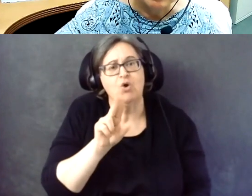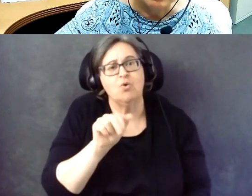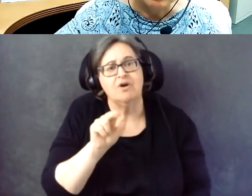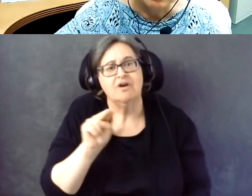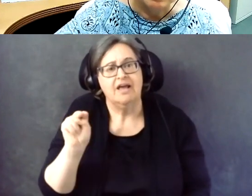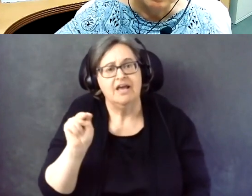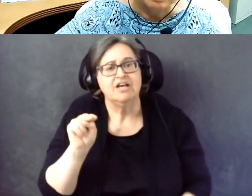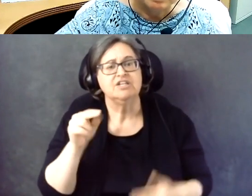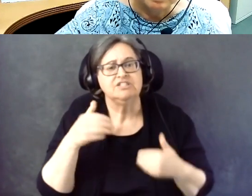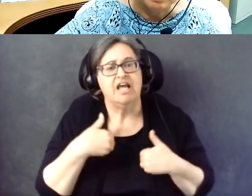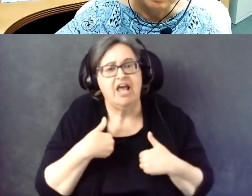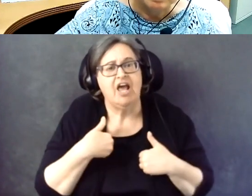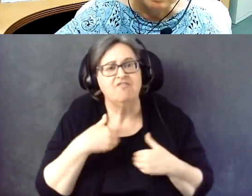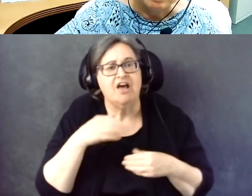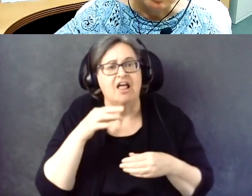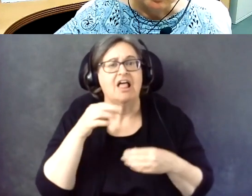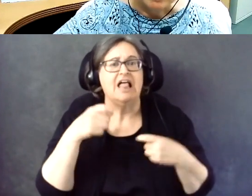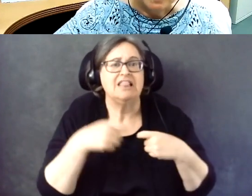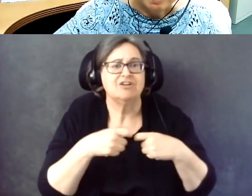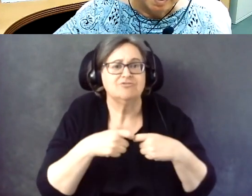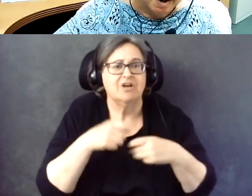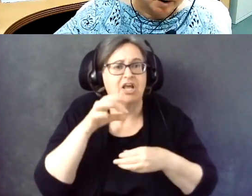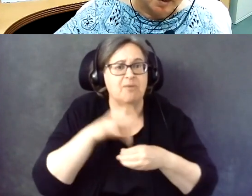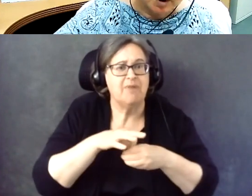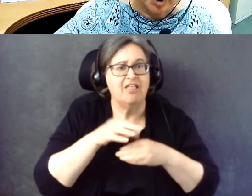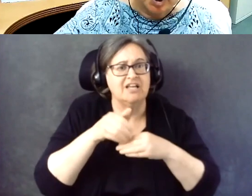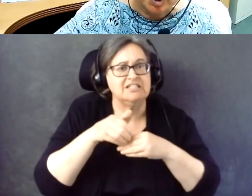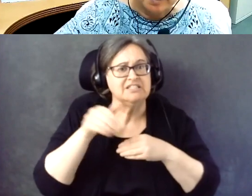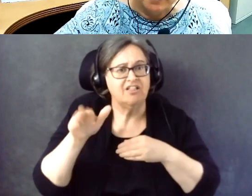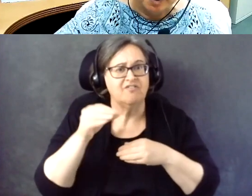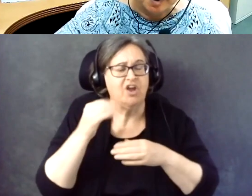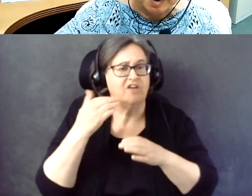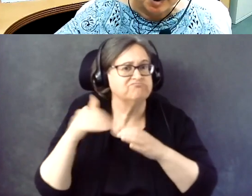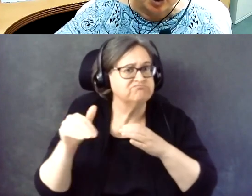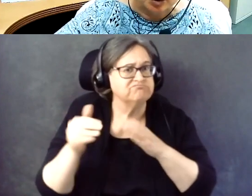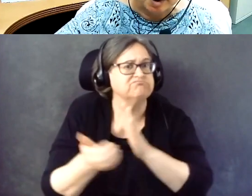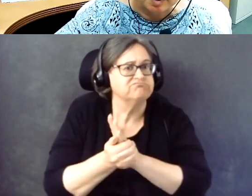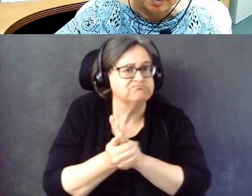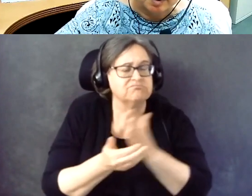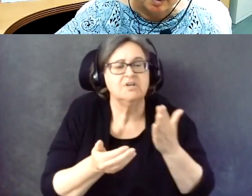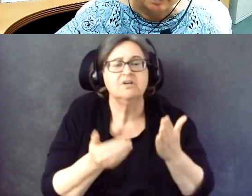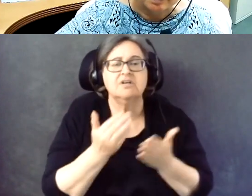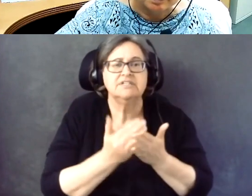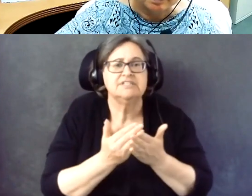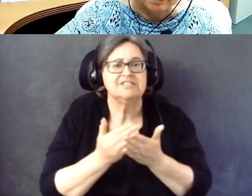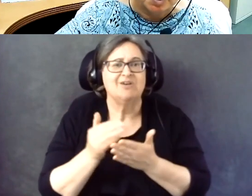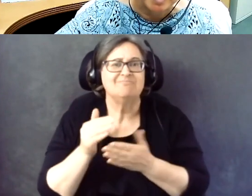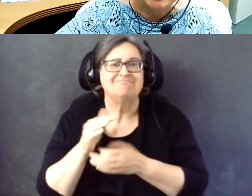delivery and return. Yeah, some jurisdictions have very strict signing requirements.